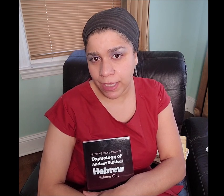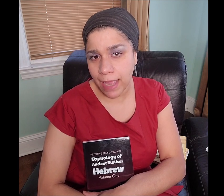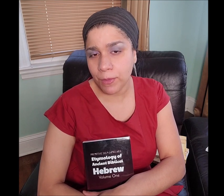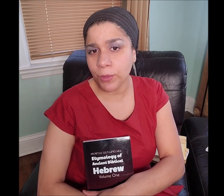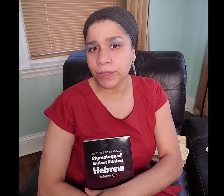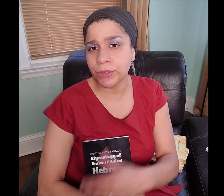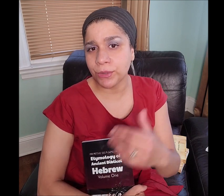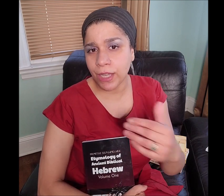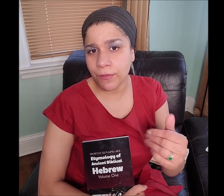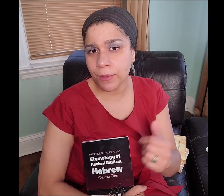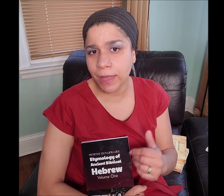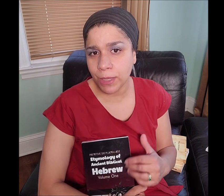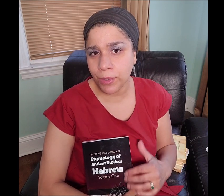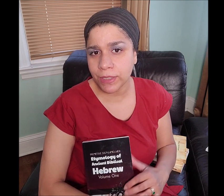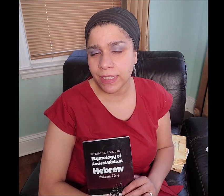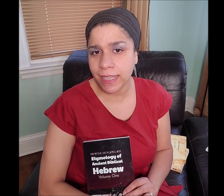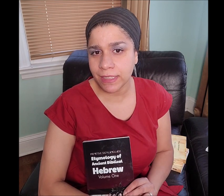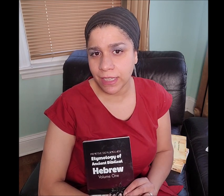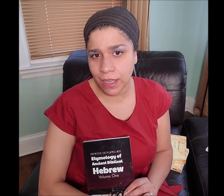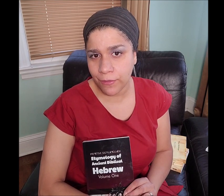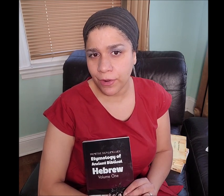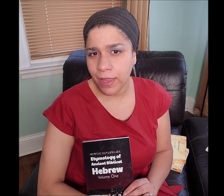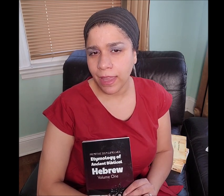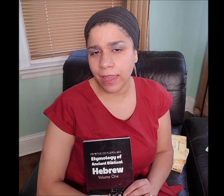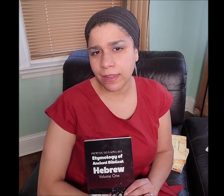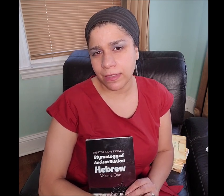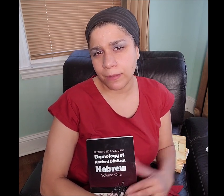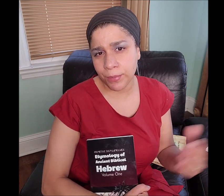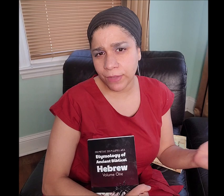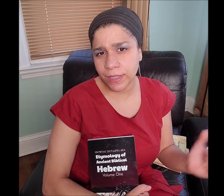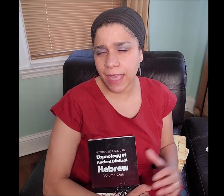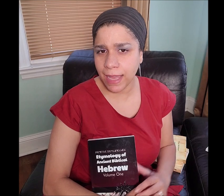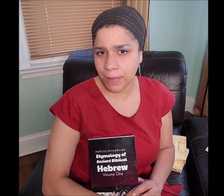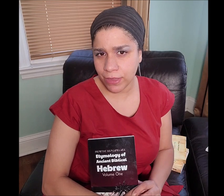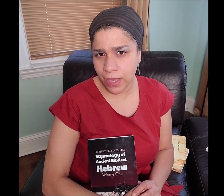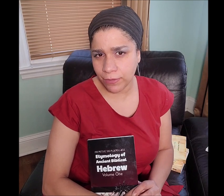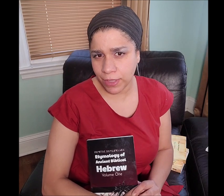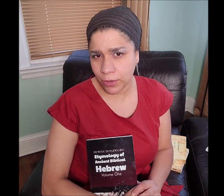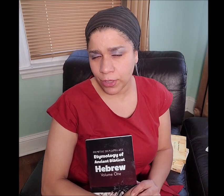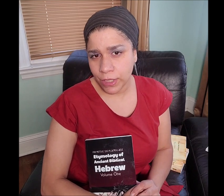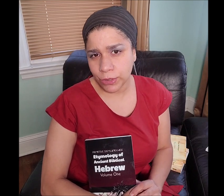I’m going to cover many words that I didn't cover in the previous "I am Itharey" a video,